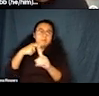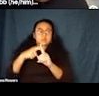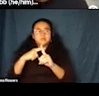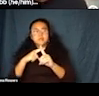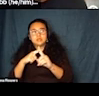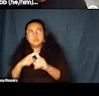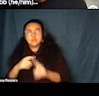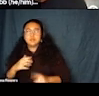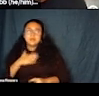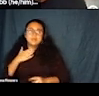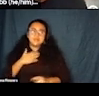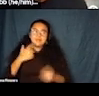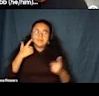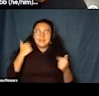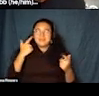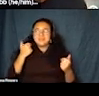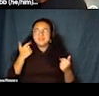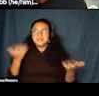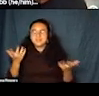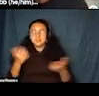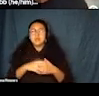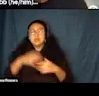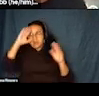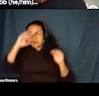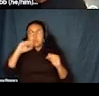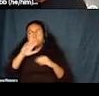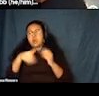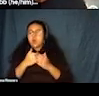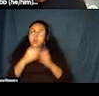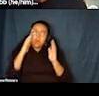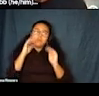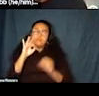And I know we all hope that film X can be that same